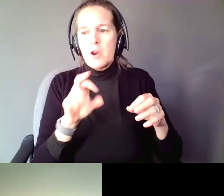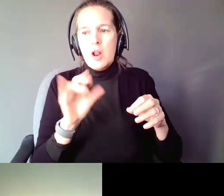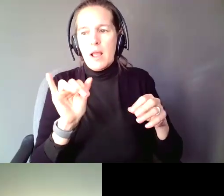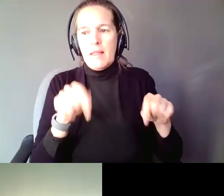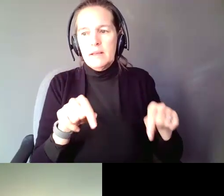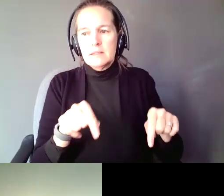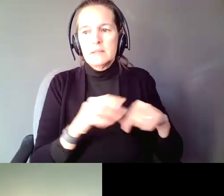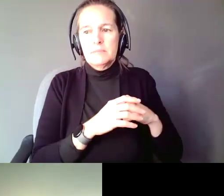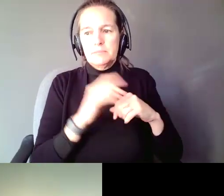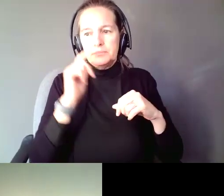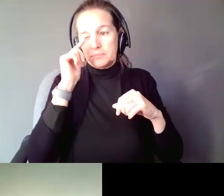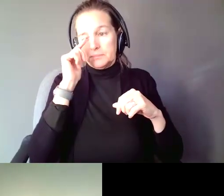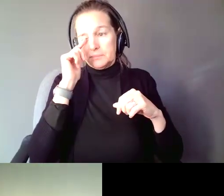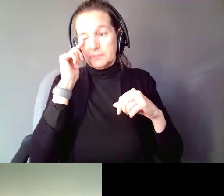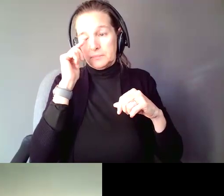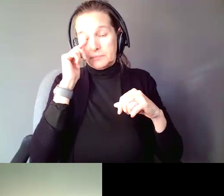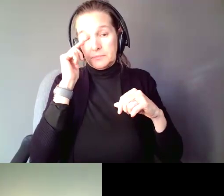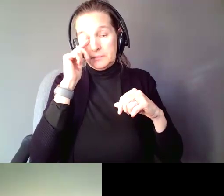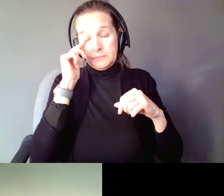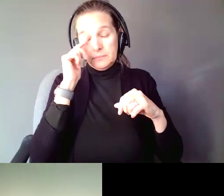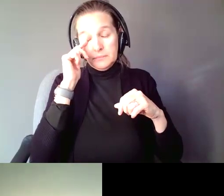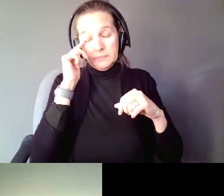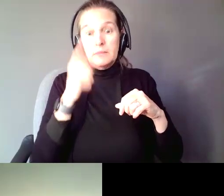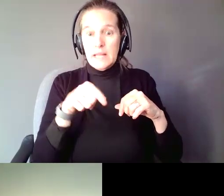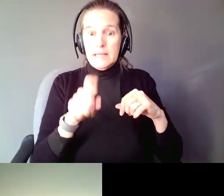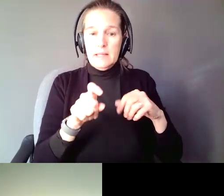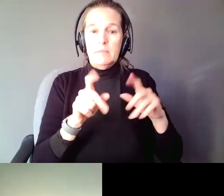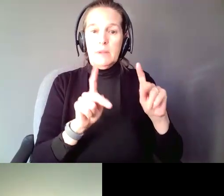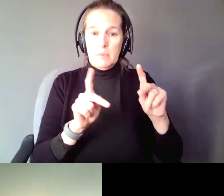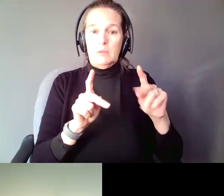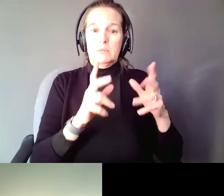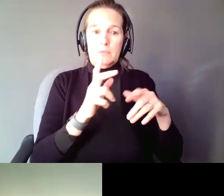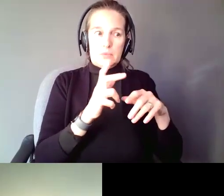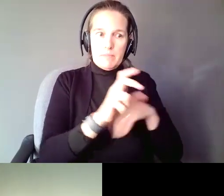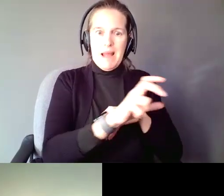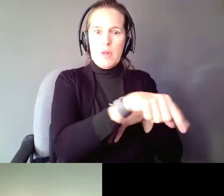to empower them. Each and every one of you is now one of those. That is how we change the world,